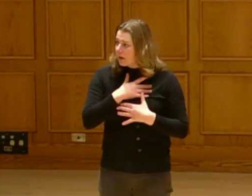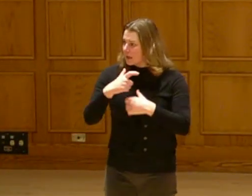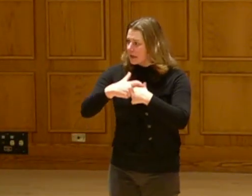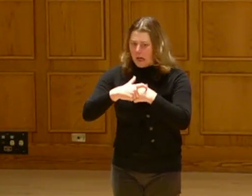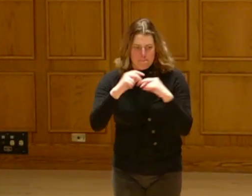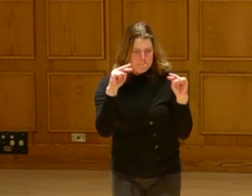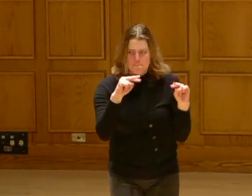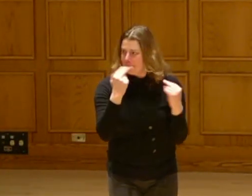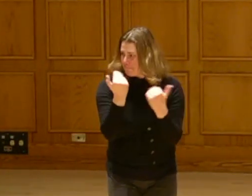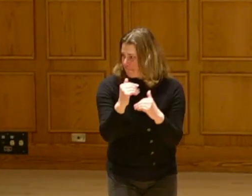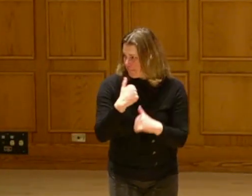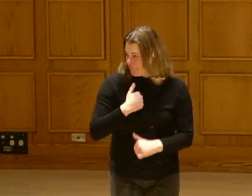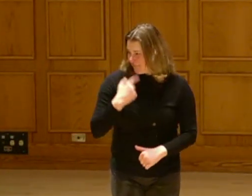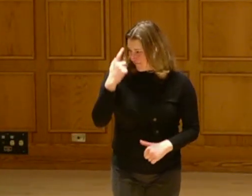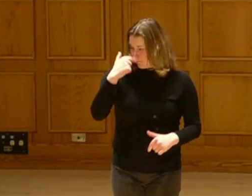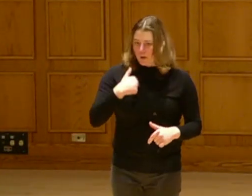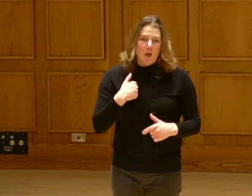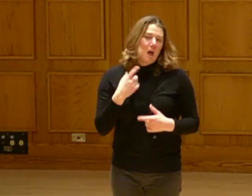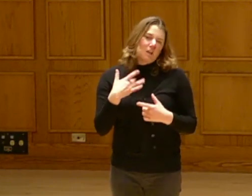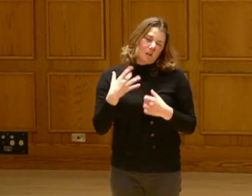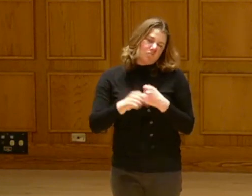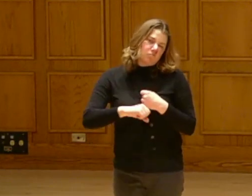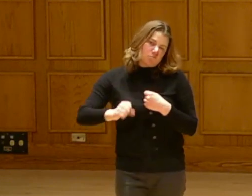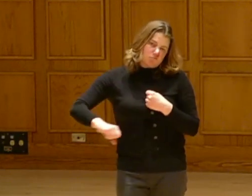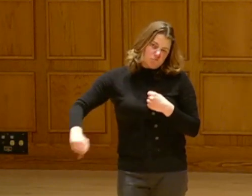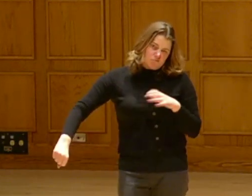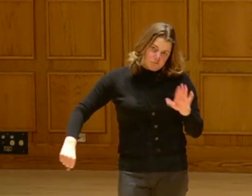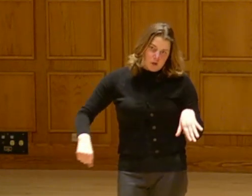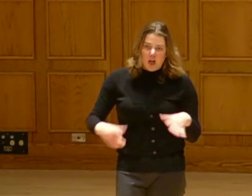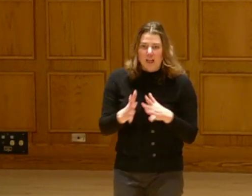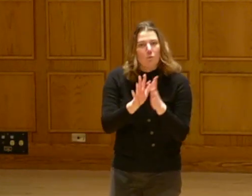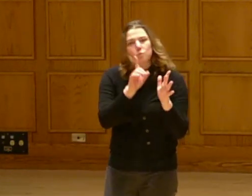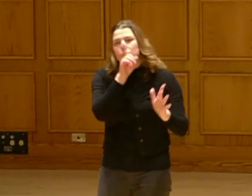This is such an honor to be here. Please time me.